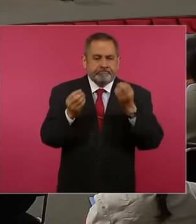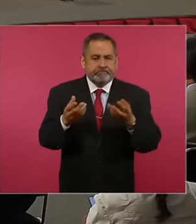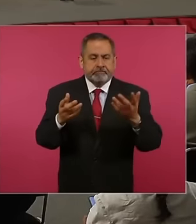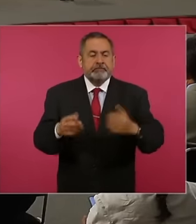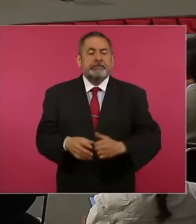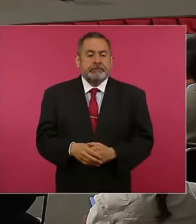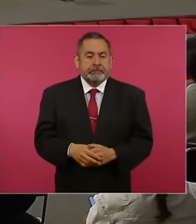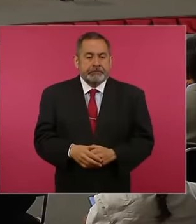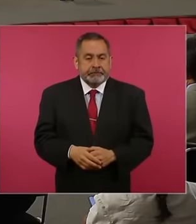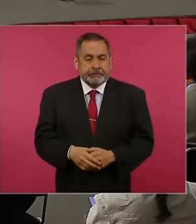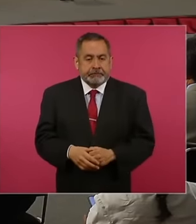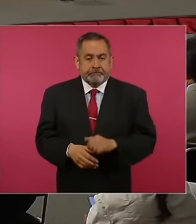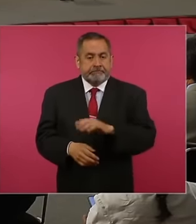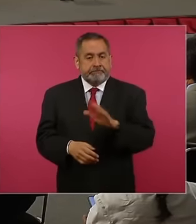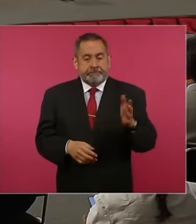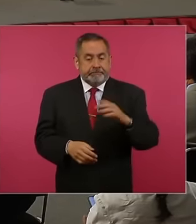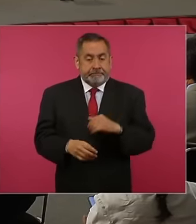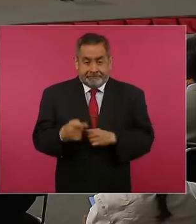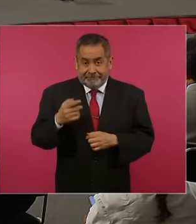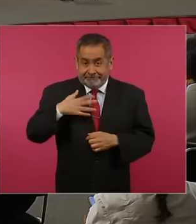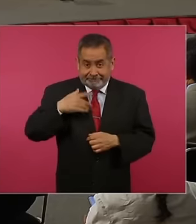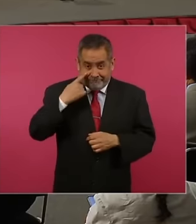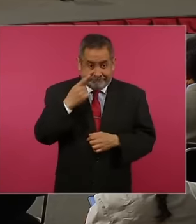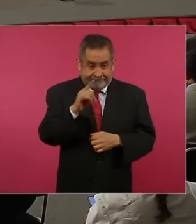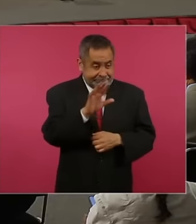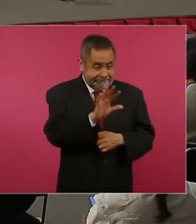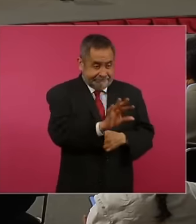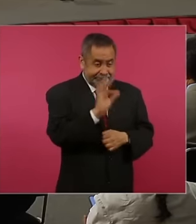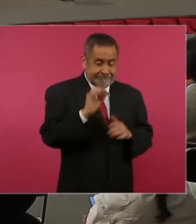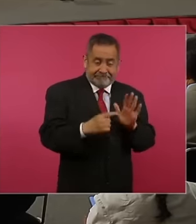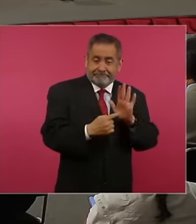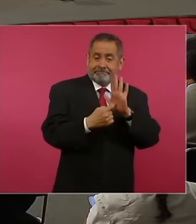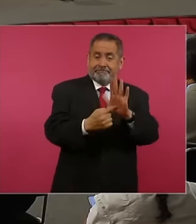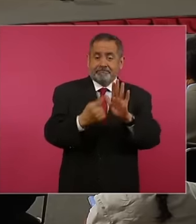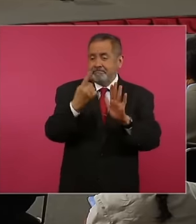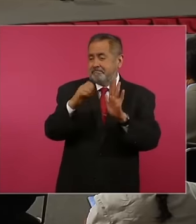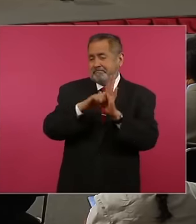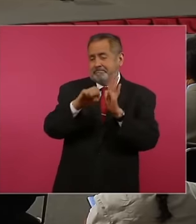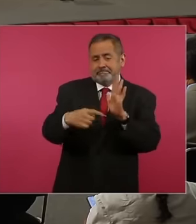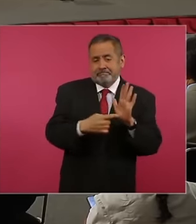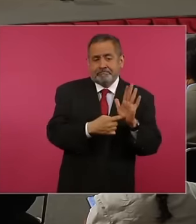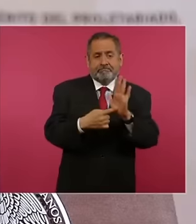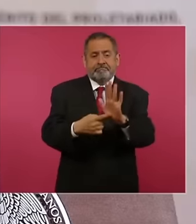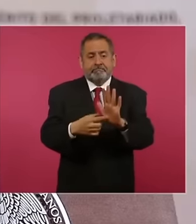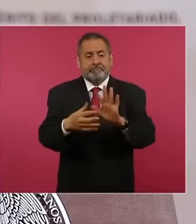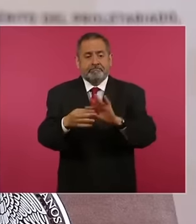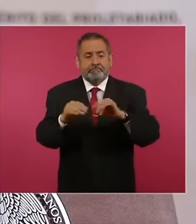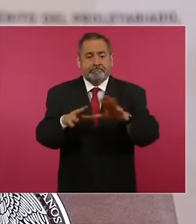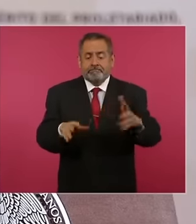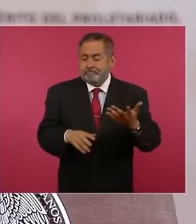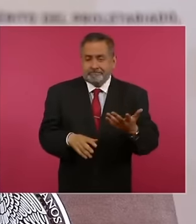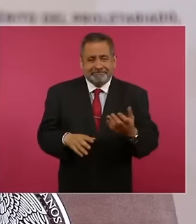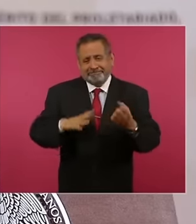only took the sample from the section on social issues, elections or politics, but there are